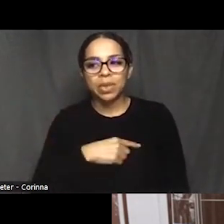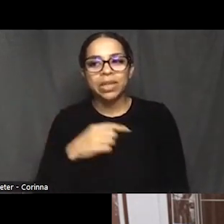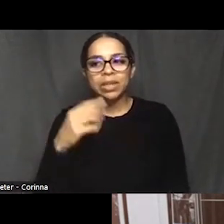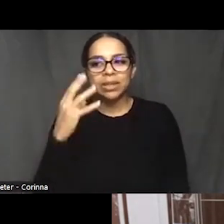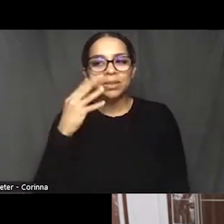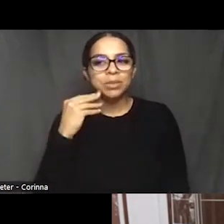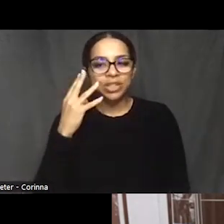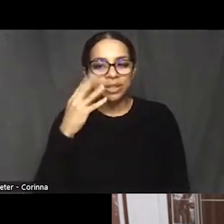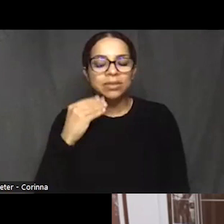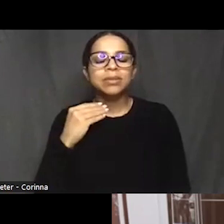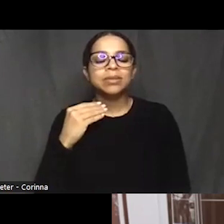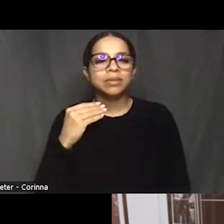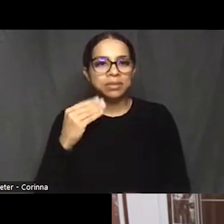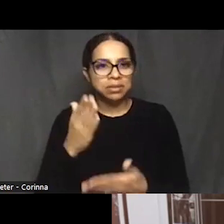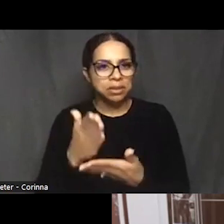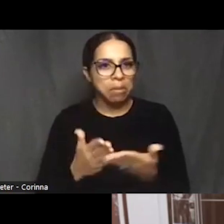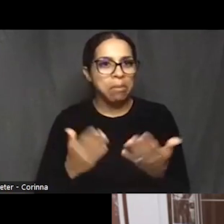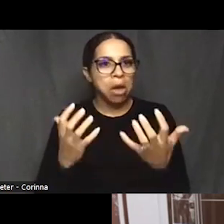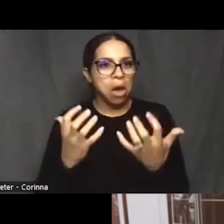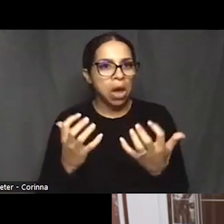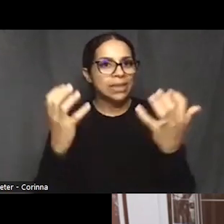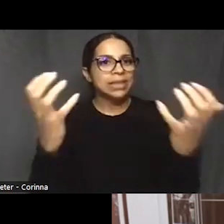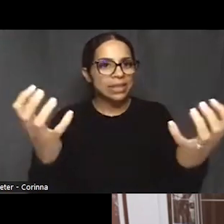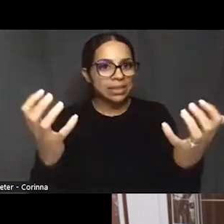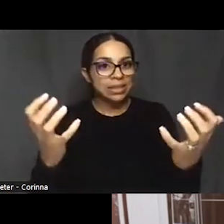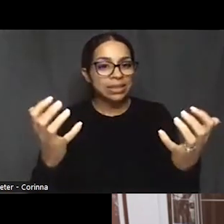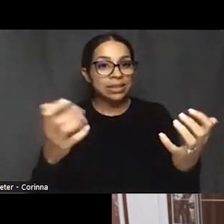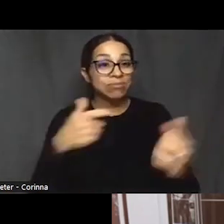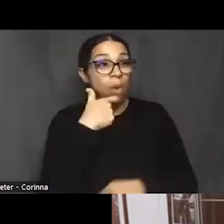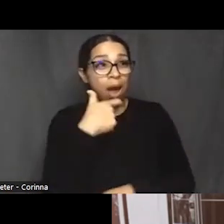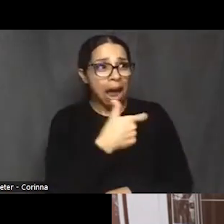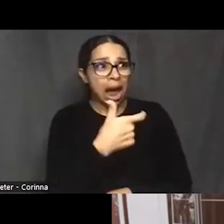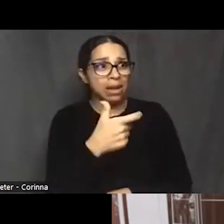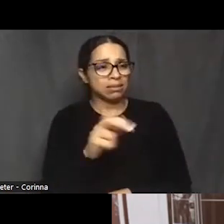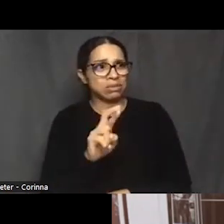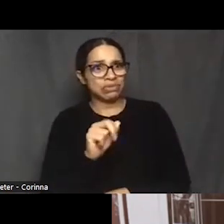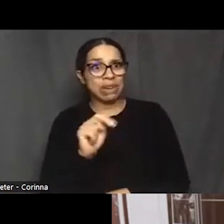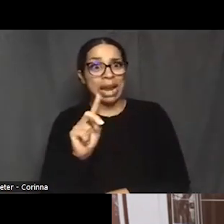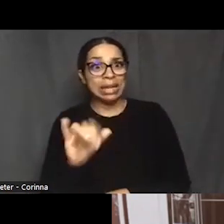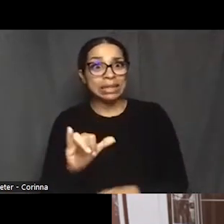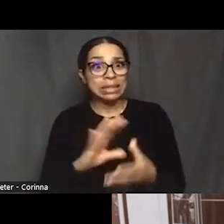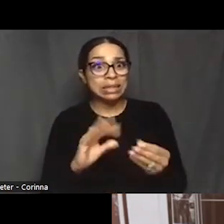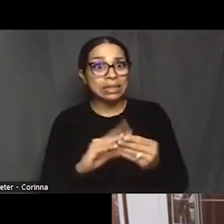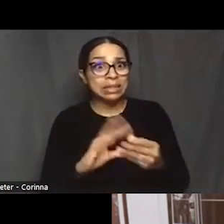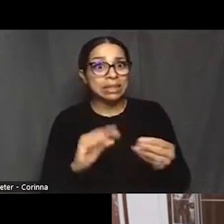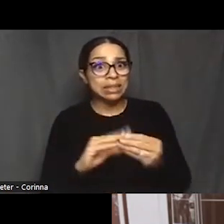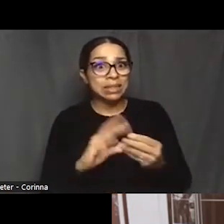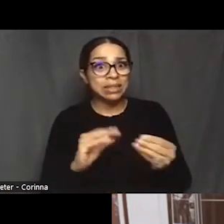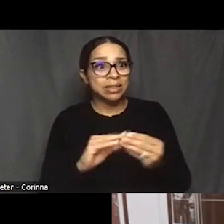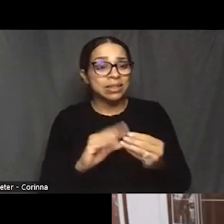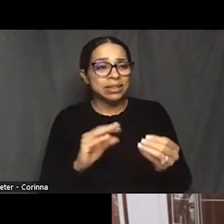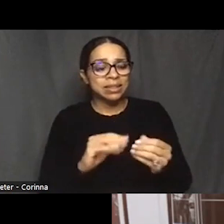where people were very uncomfortable with the way Randy was portrayed. And again, we were kind to it.